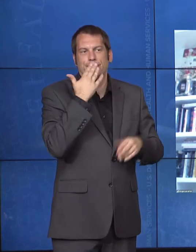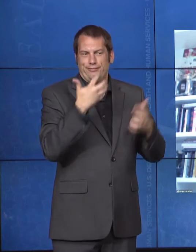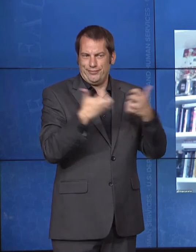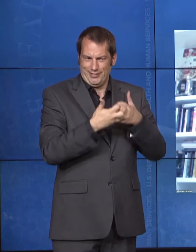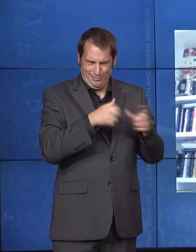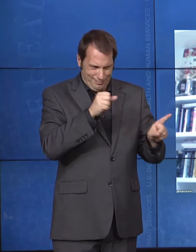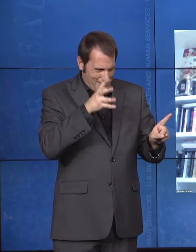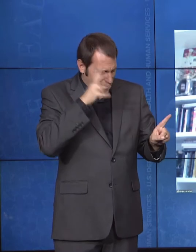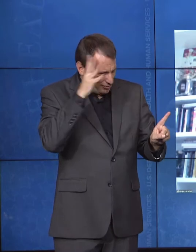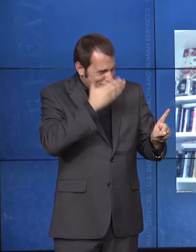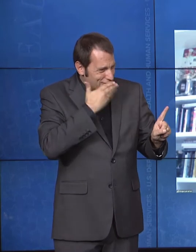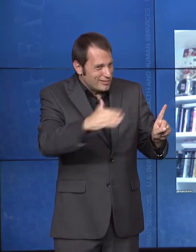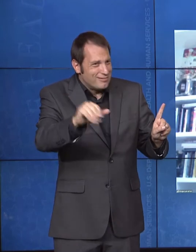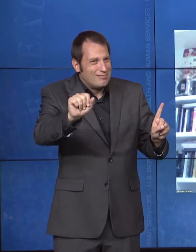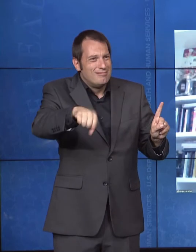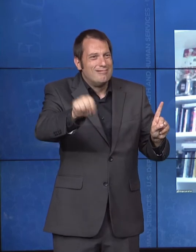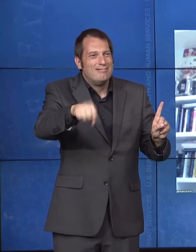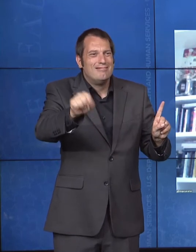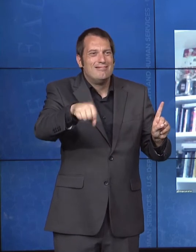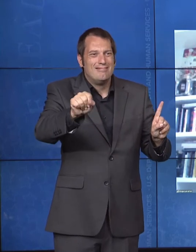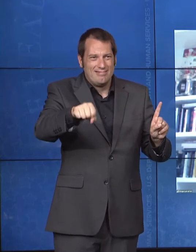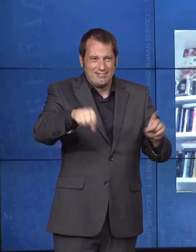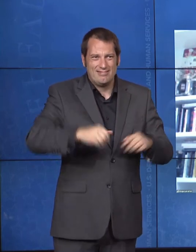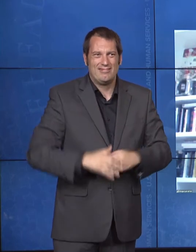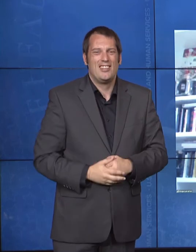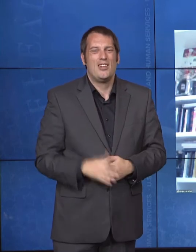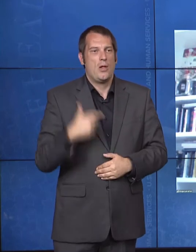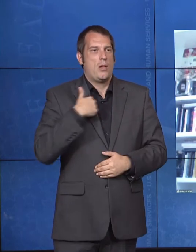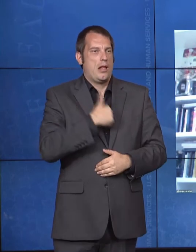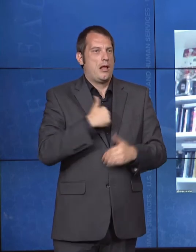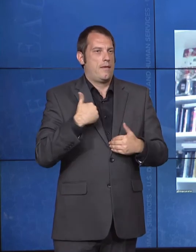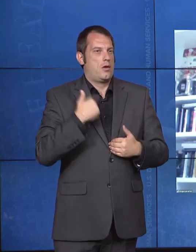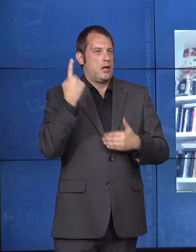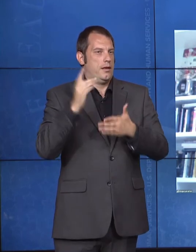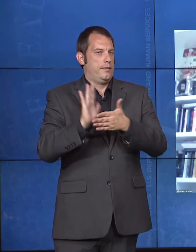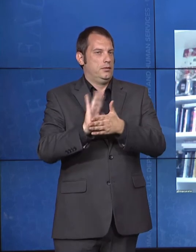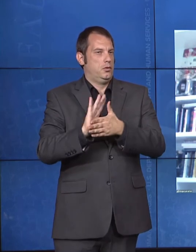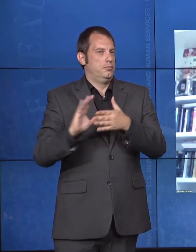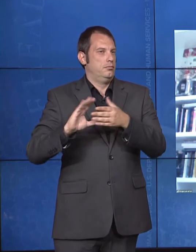part of this ADA celebration event on the HHS website. We have it linked as well as